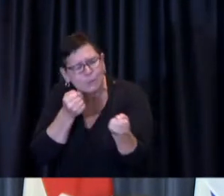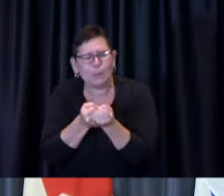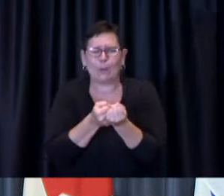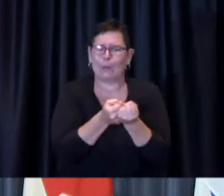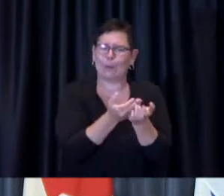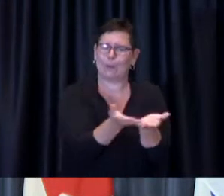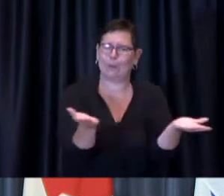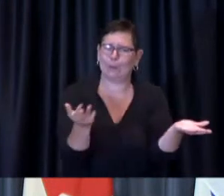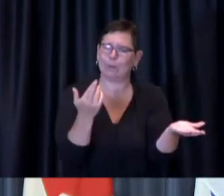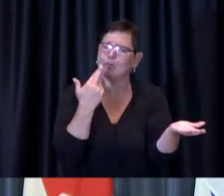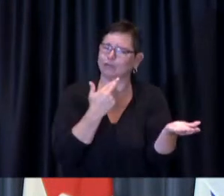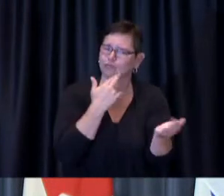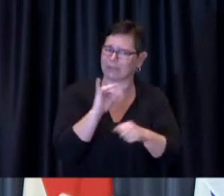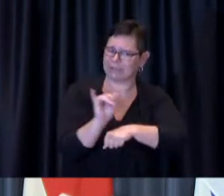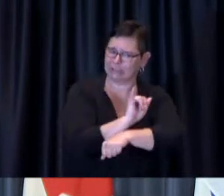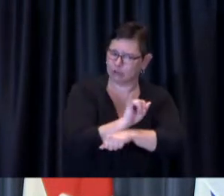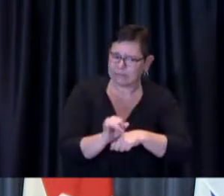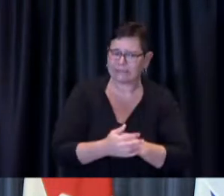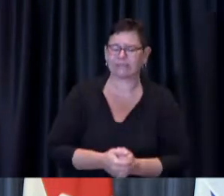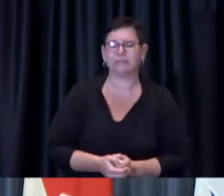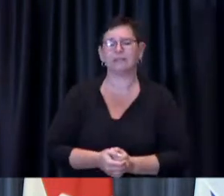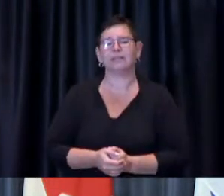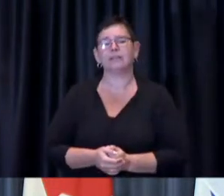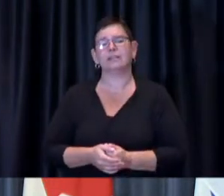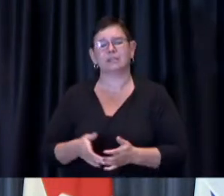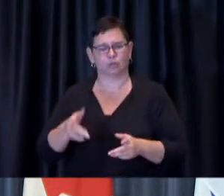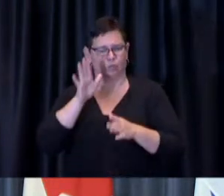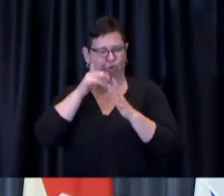The two-week program will run from September 17th to October 3rd,